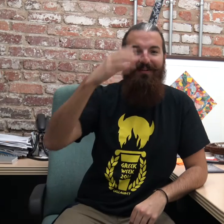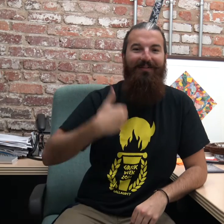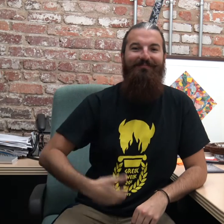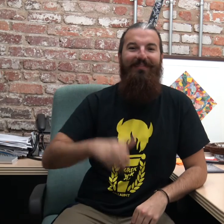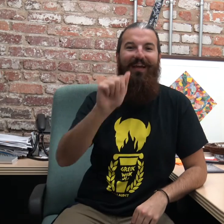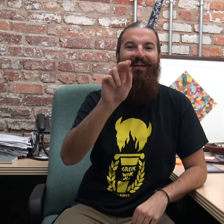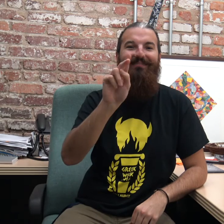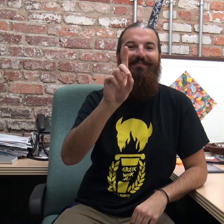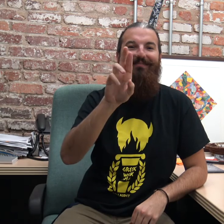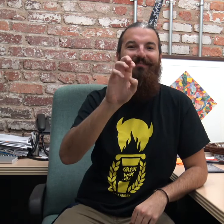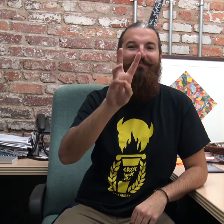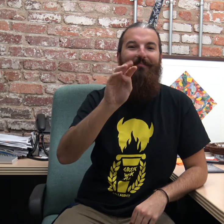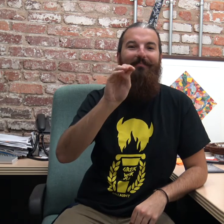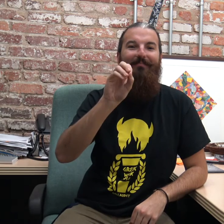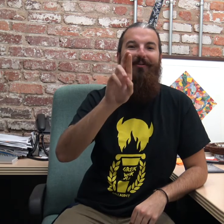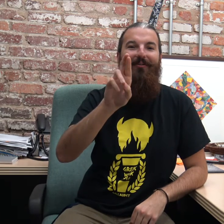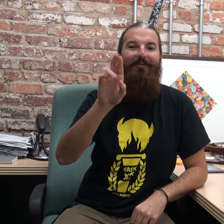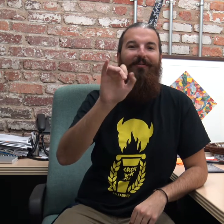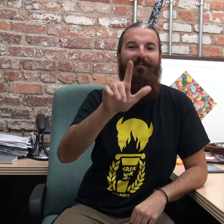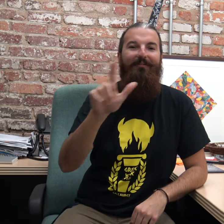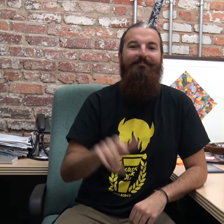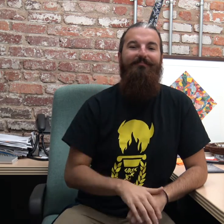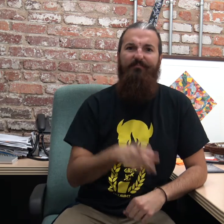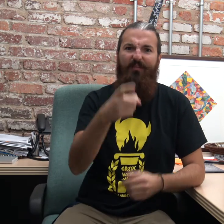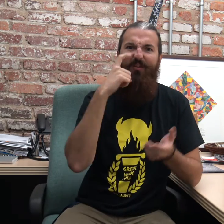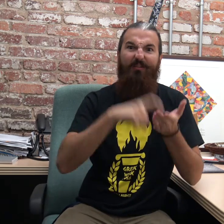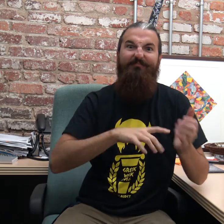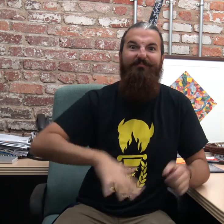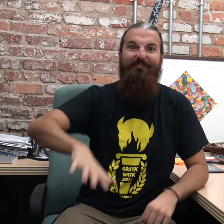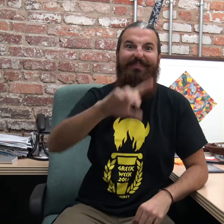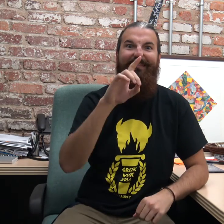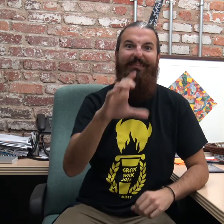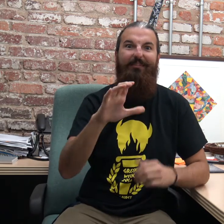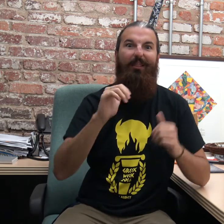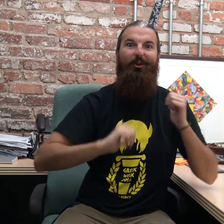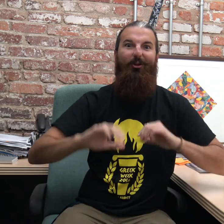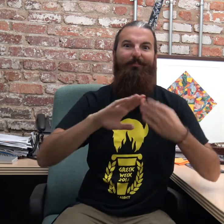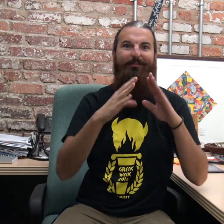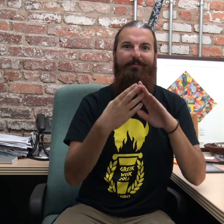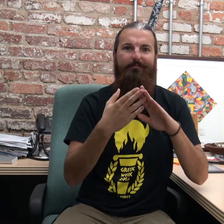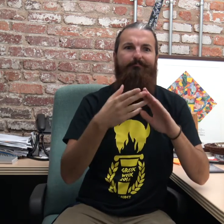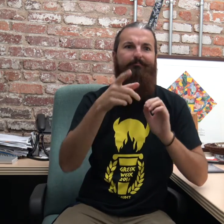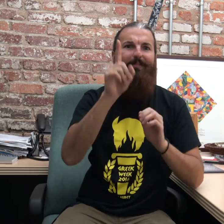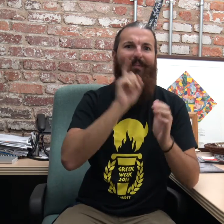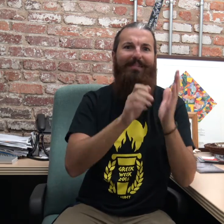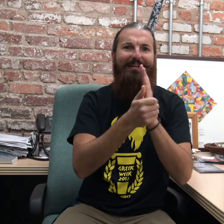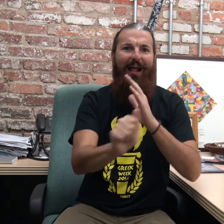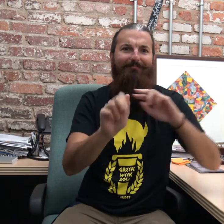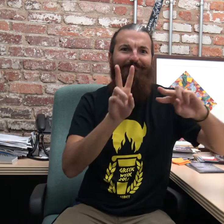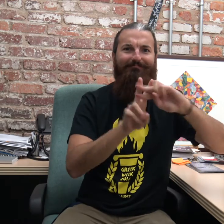Hello, my name is Andrew Morrill. Have you noticed in DC theater community, #deaftalent